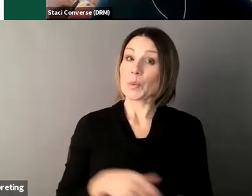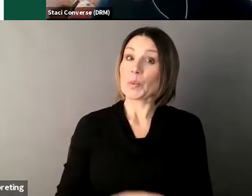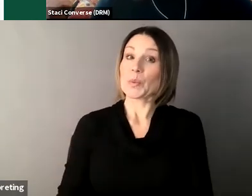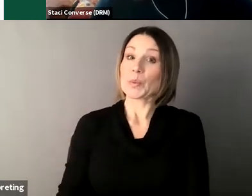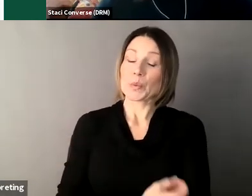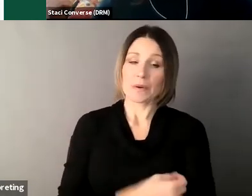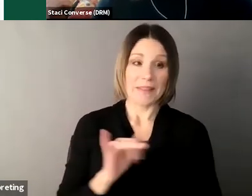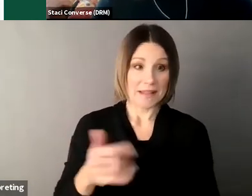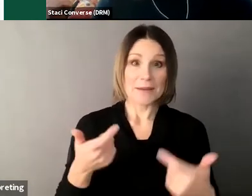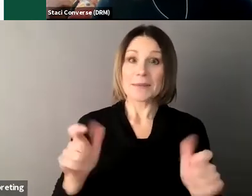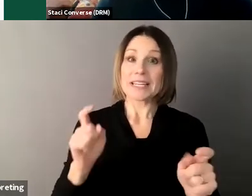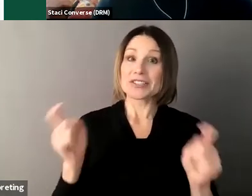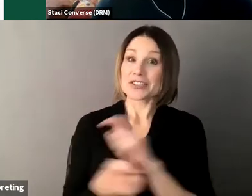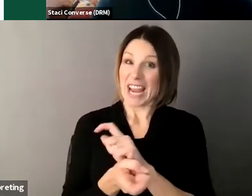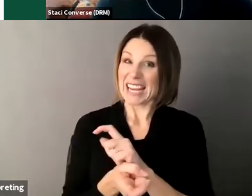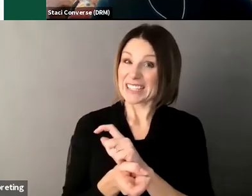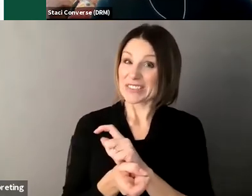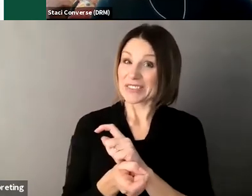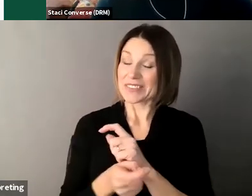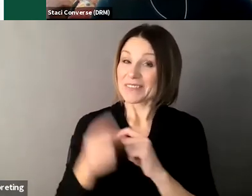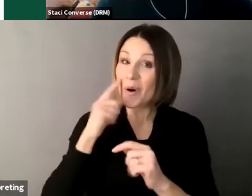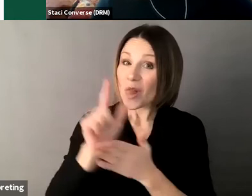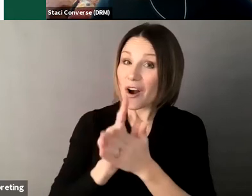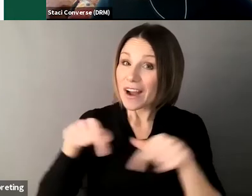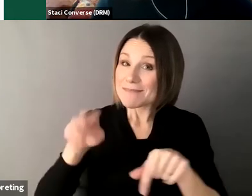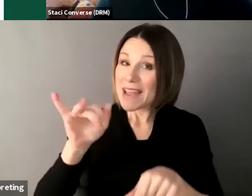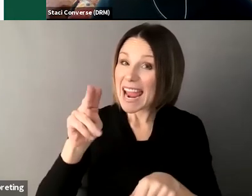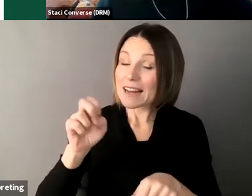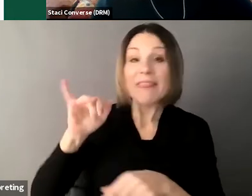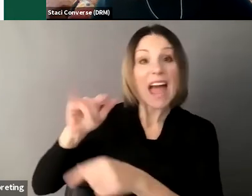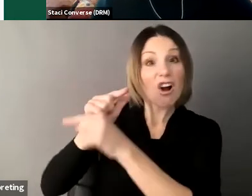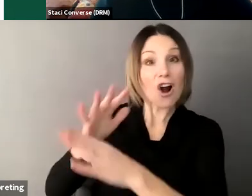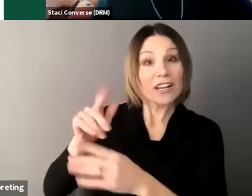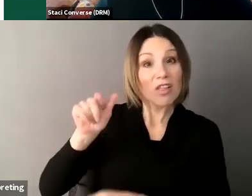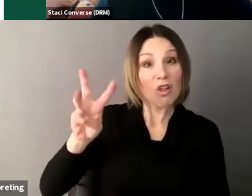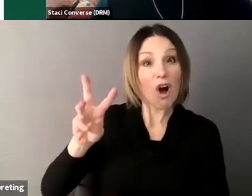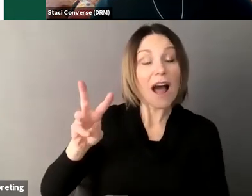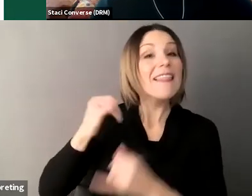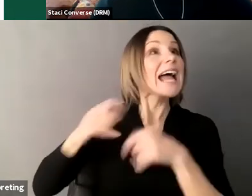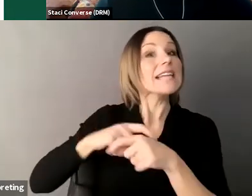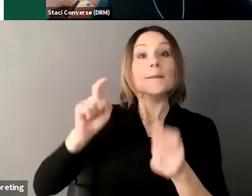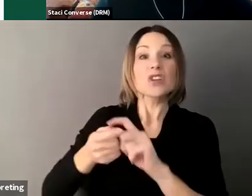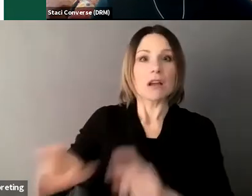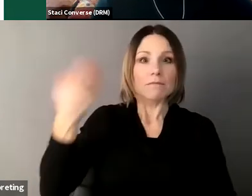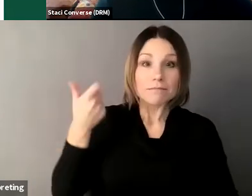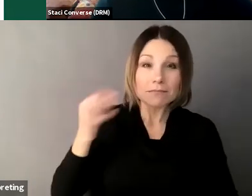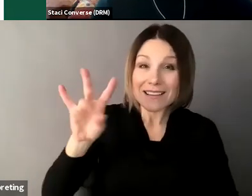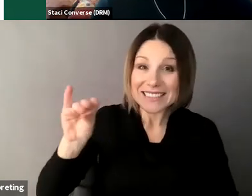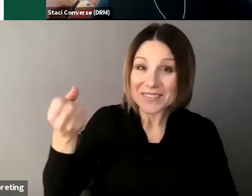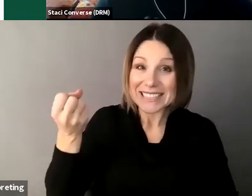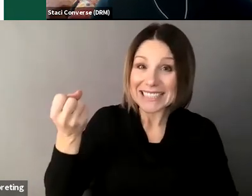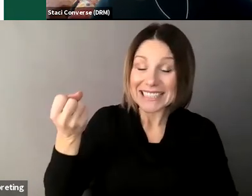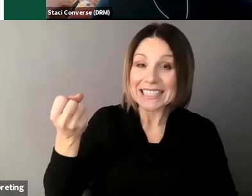changed since the 1970s um it went into effect in September of 2019. these are just the major